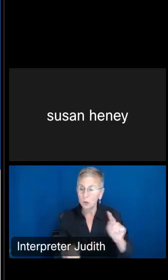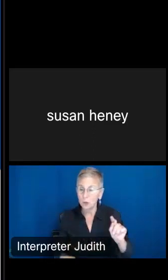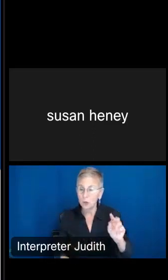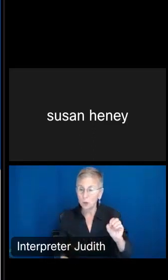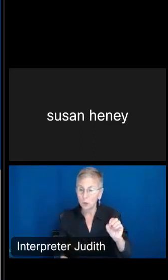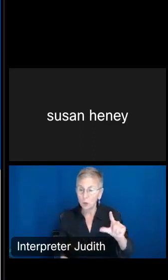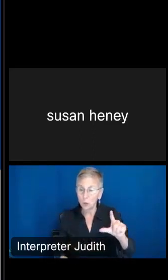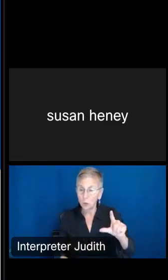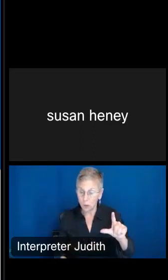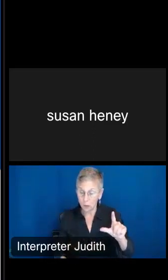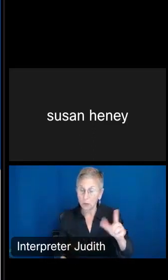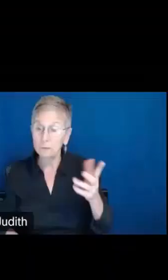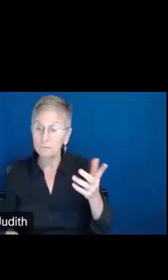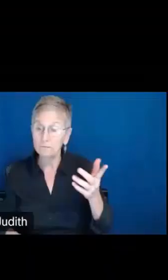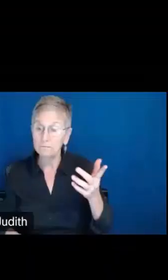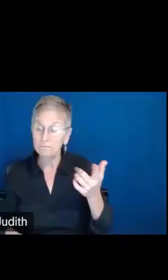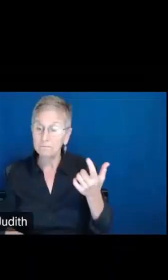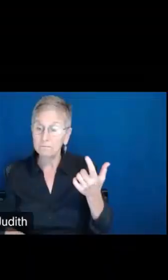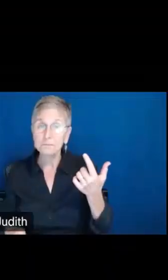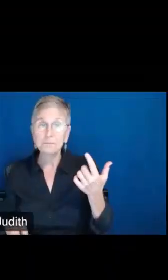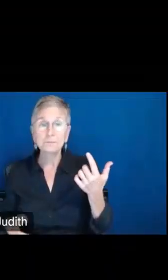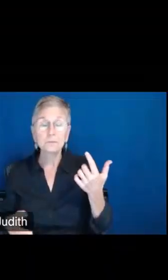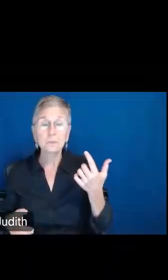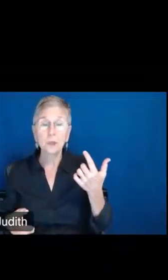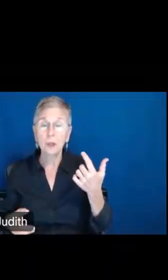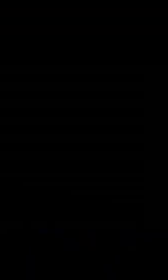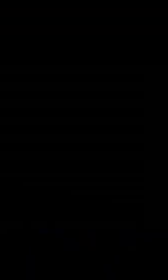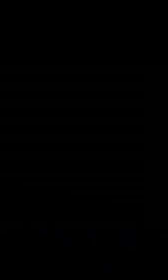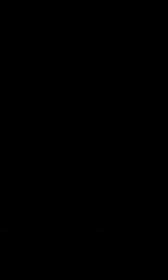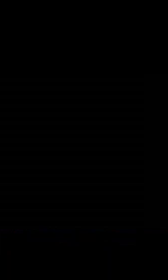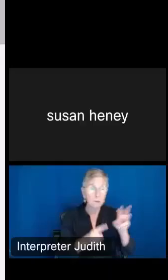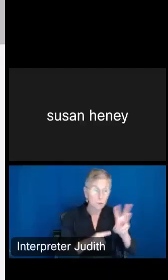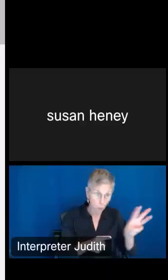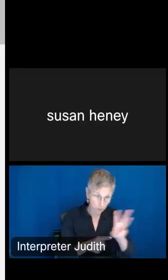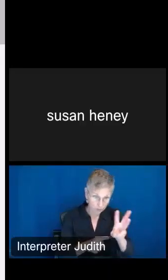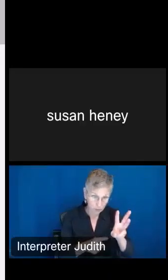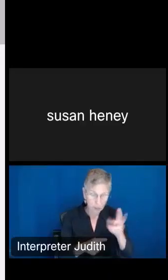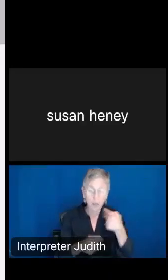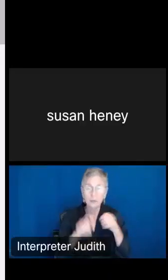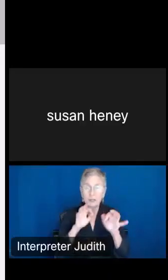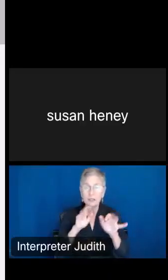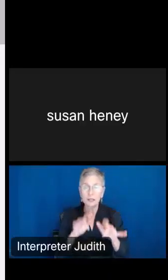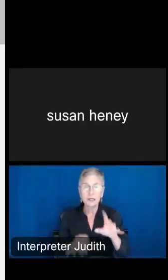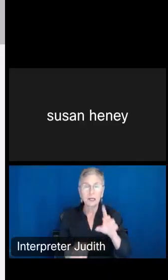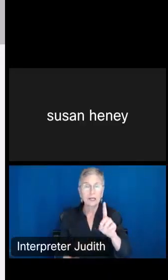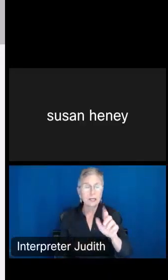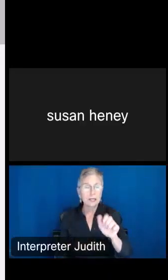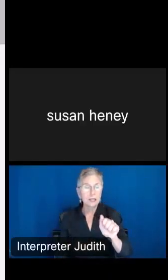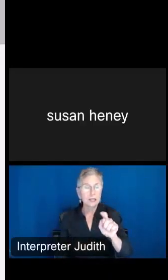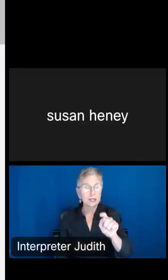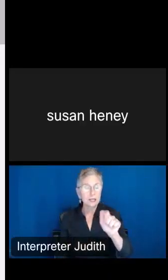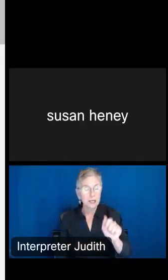and I'm going to go from our website, and I'm going to type in data.census.gov, but